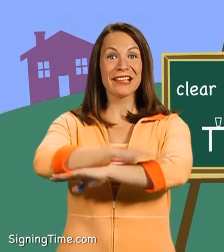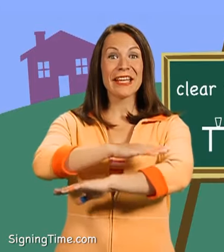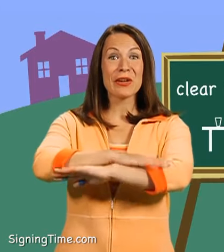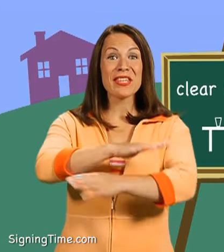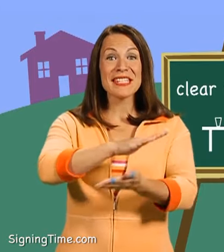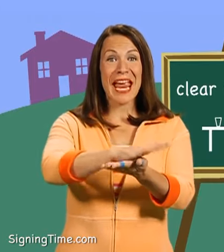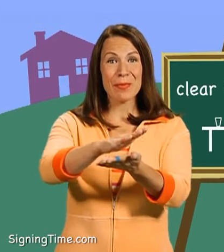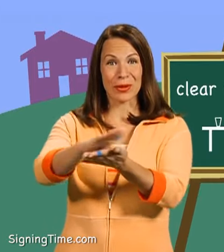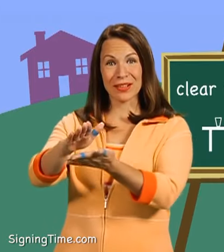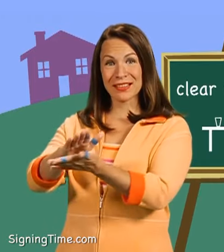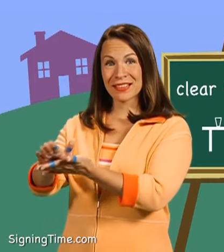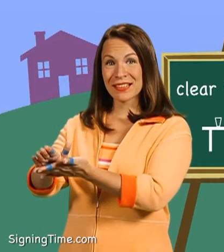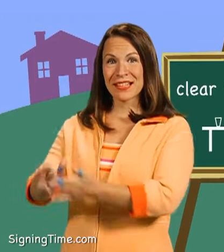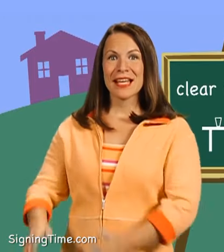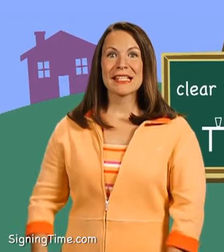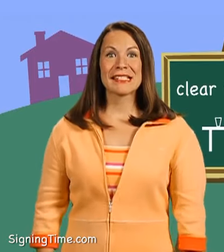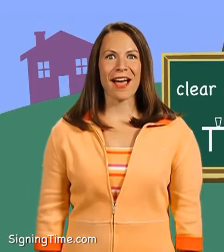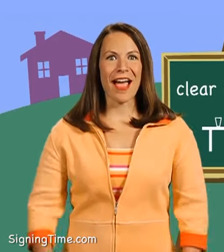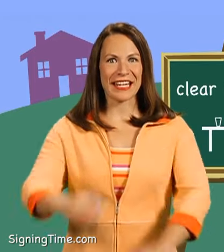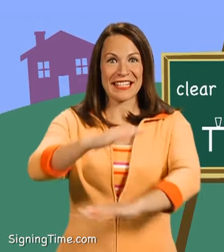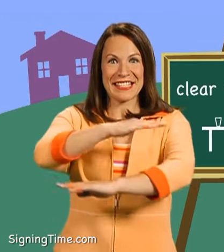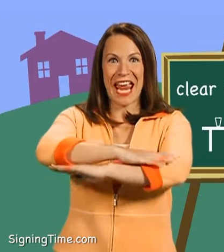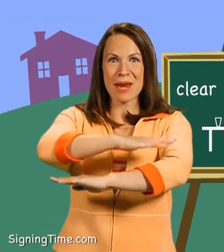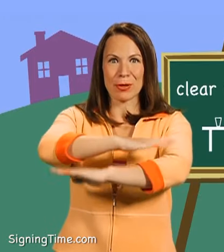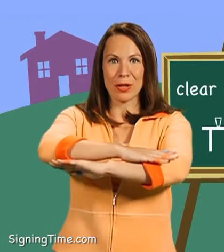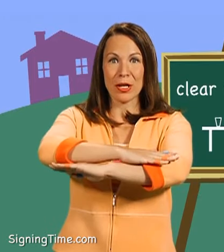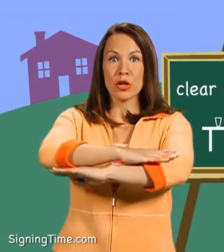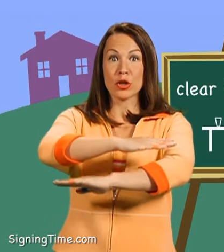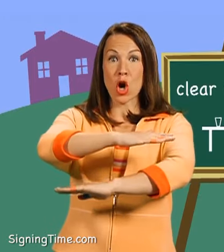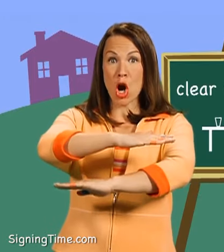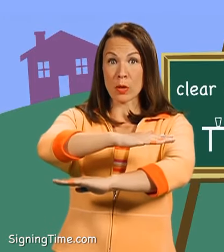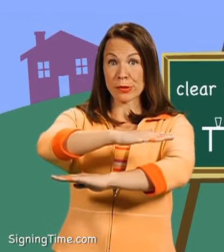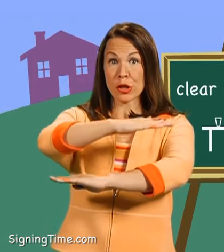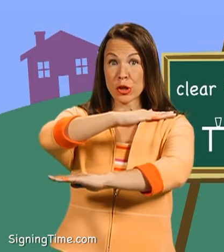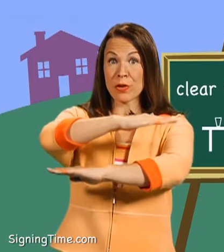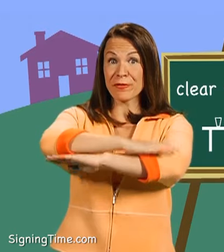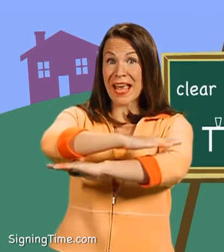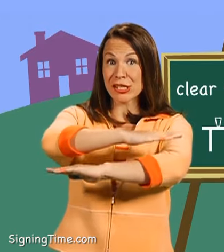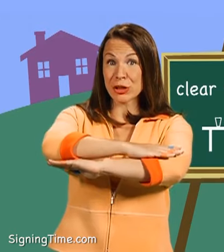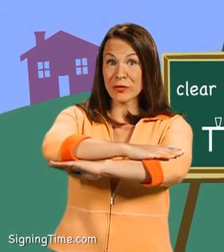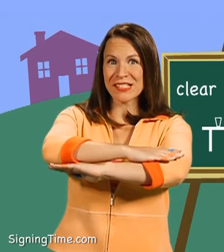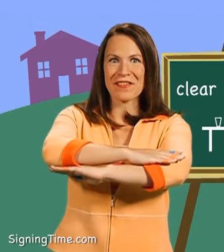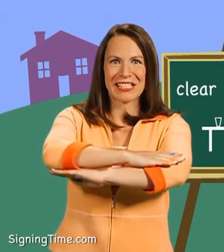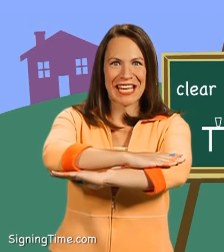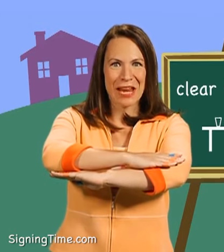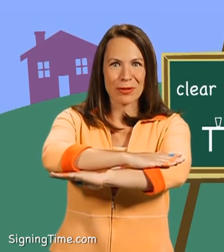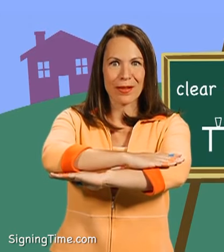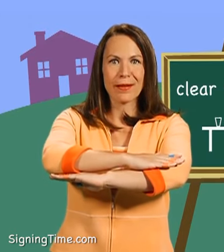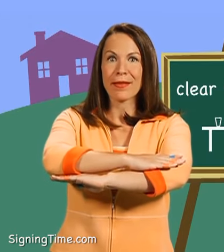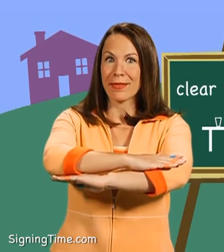Clear the table! Sign table. Your arms show the flat surface of the table.